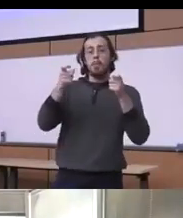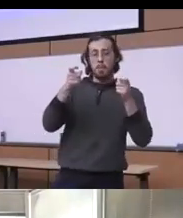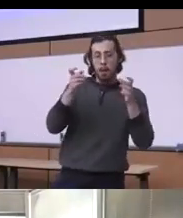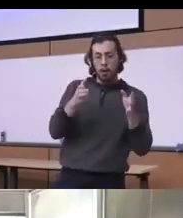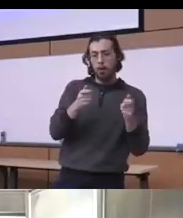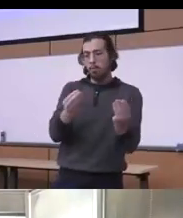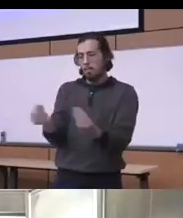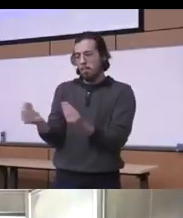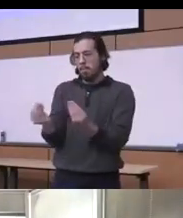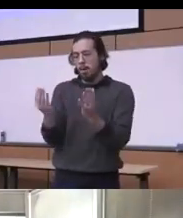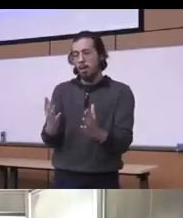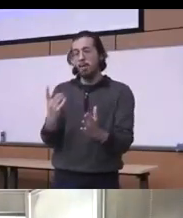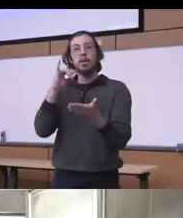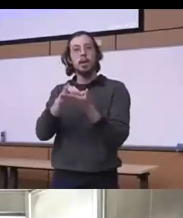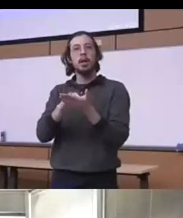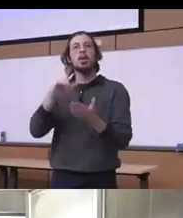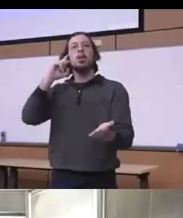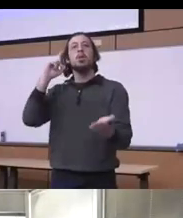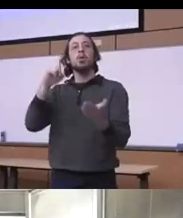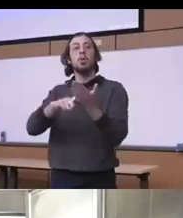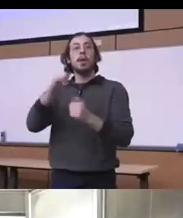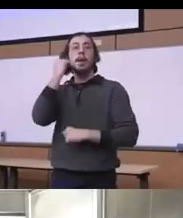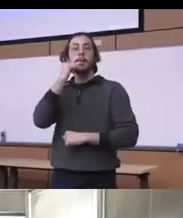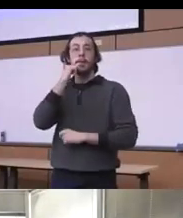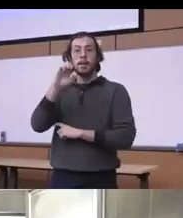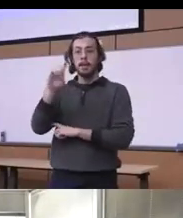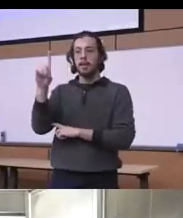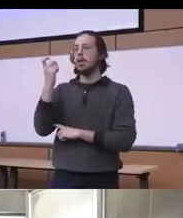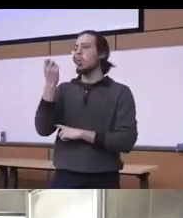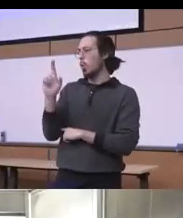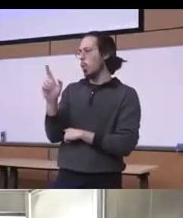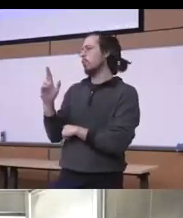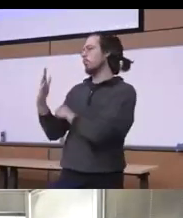out that each day in the emergency department or County Jail you know was associated with